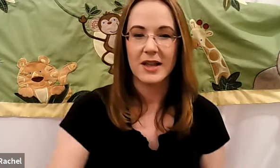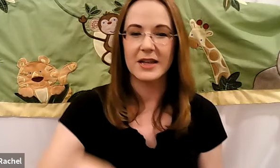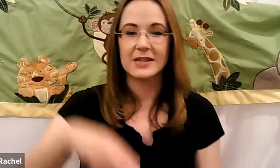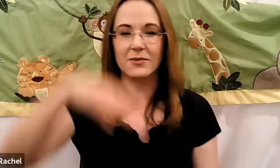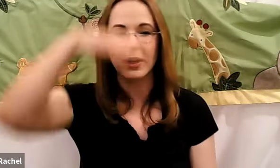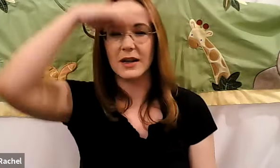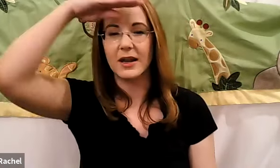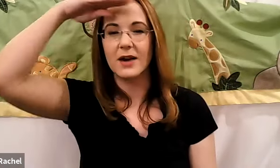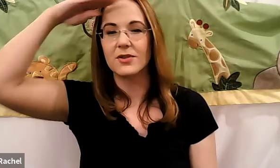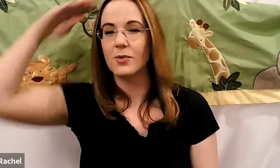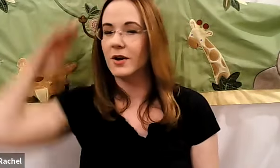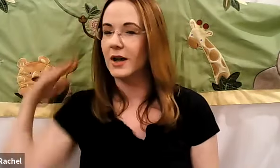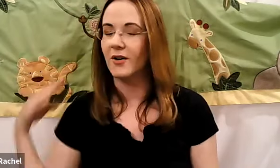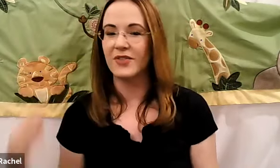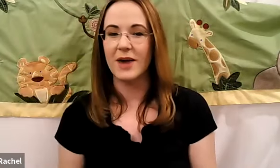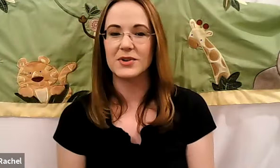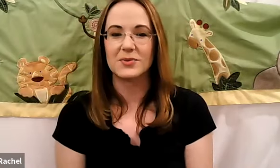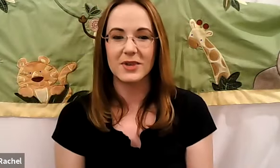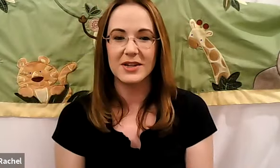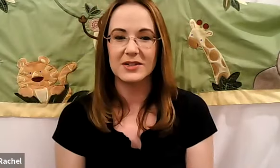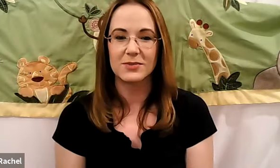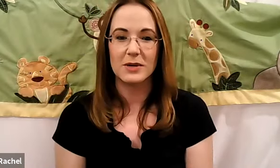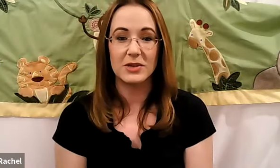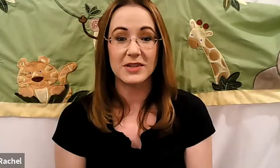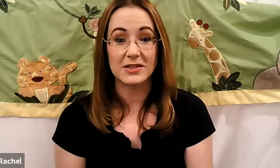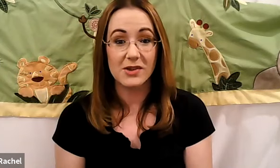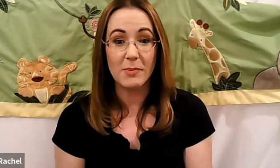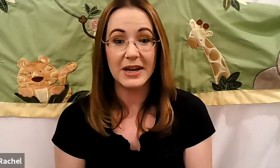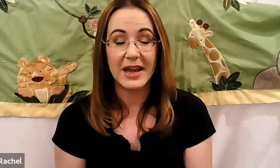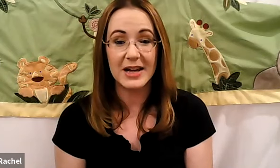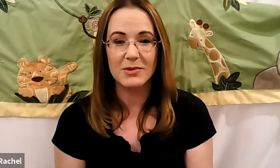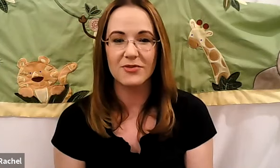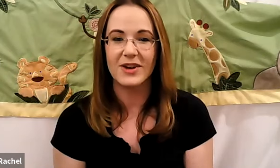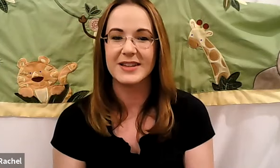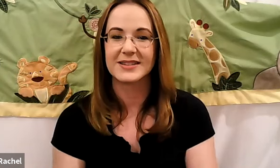Rachel: Let's get ready to get out of the water. Now that was a really good swim. We saw so many animal friends.